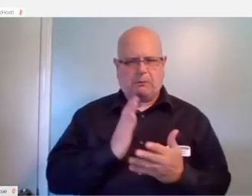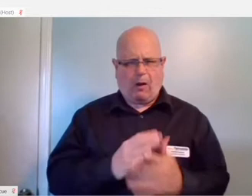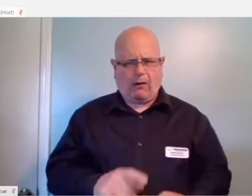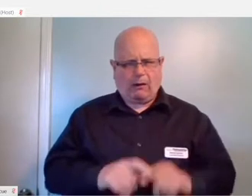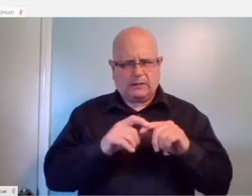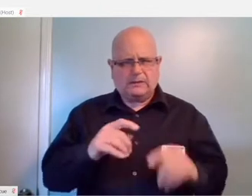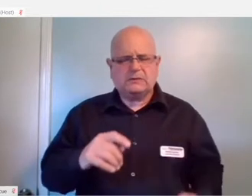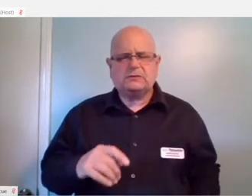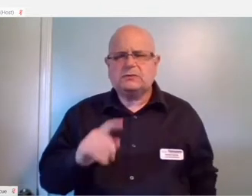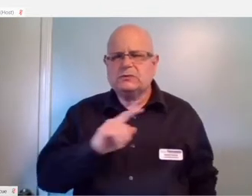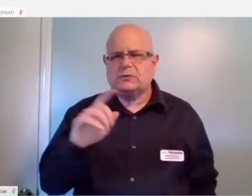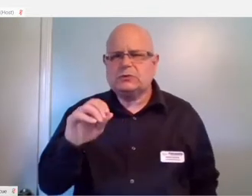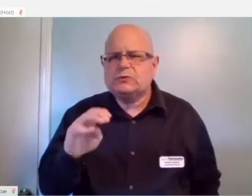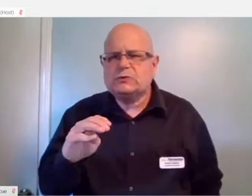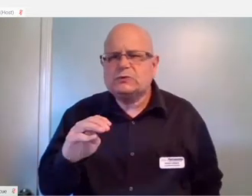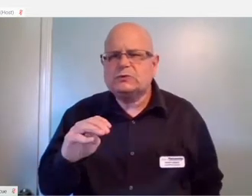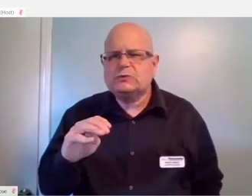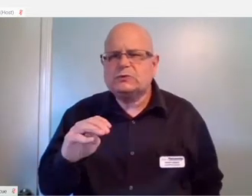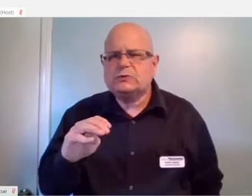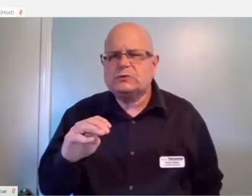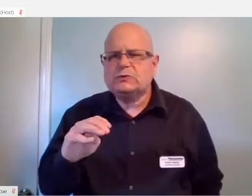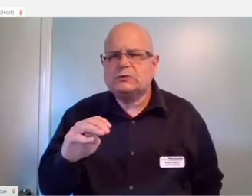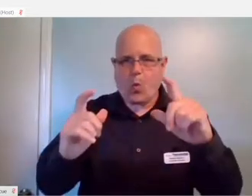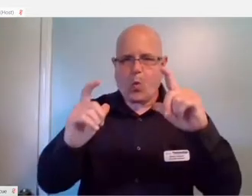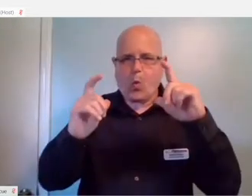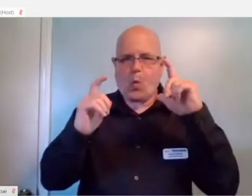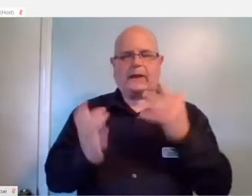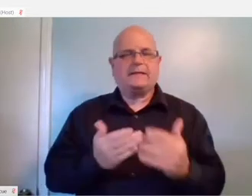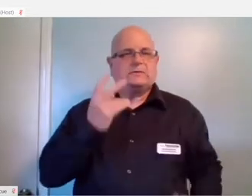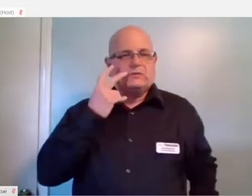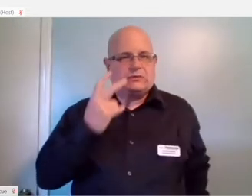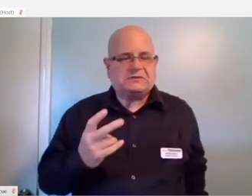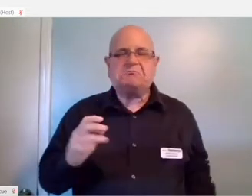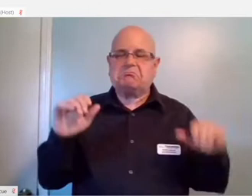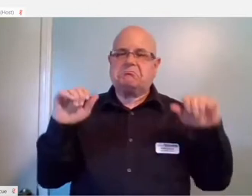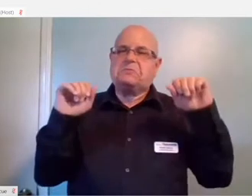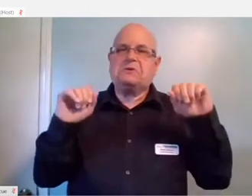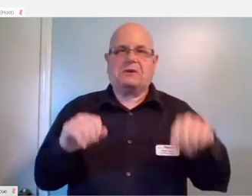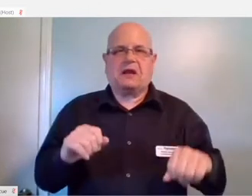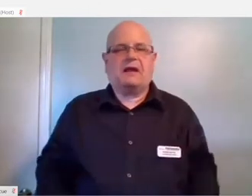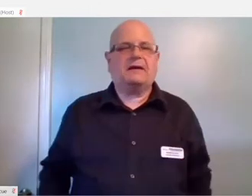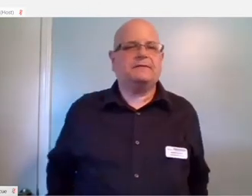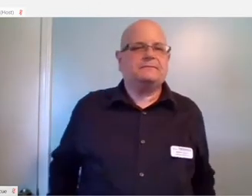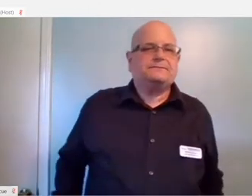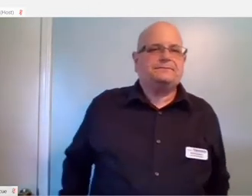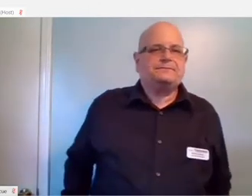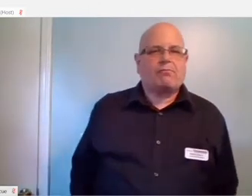zoom in on a specific area of the screen to make it easier to see what's going on, you can do that with the magnifier.